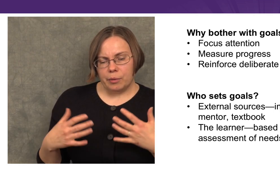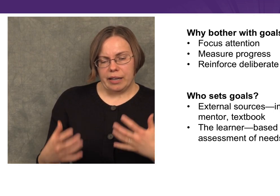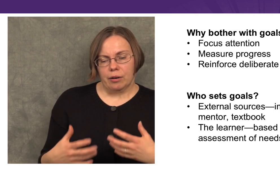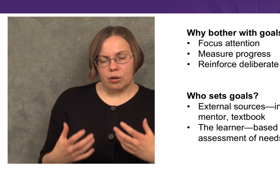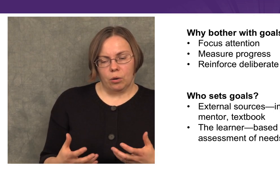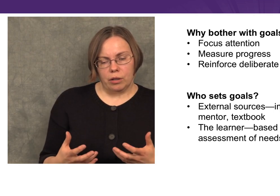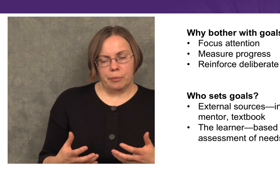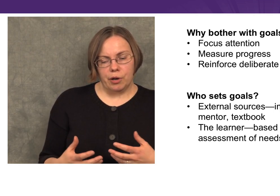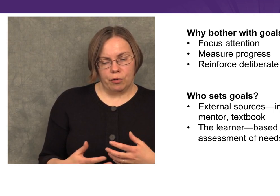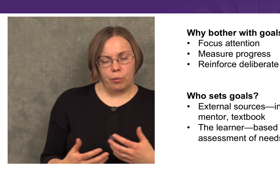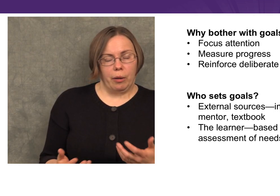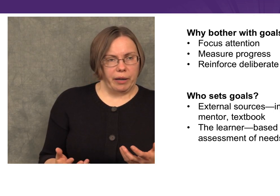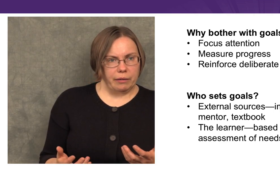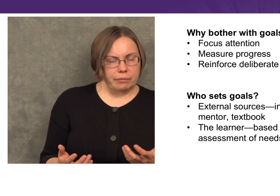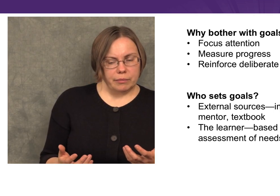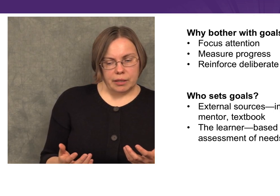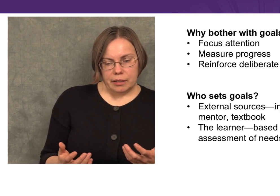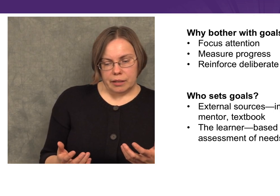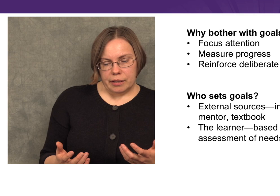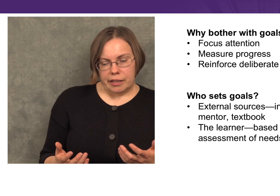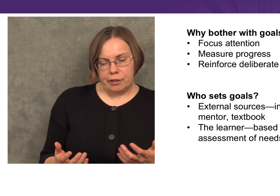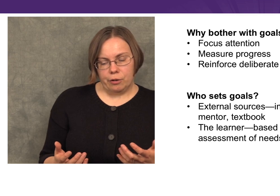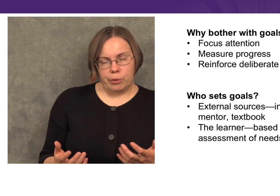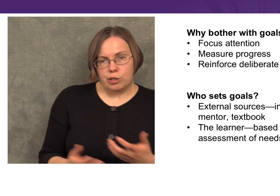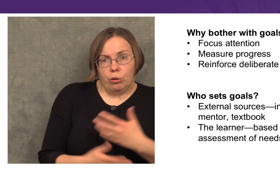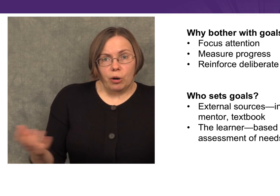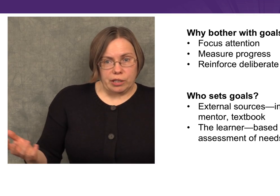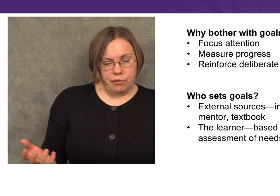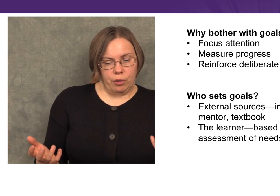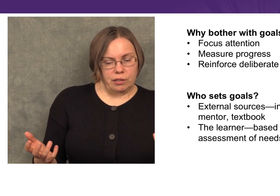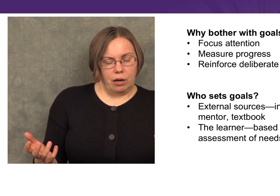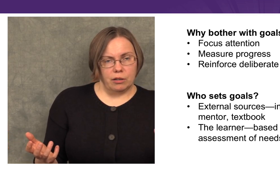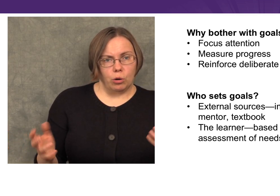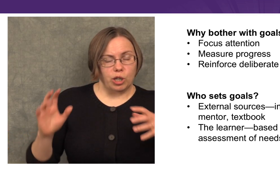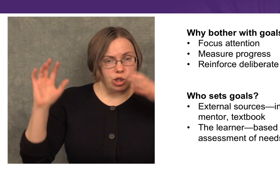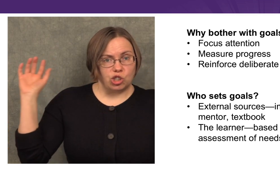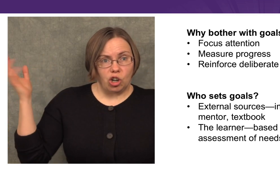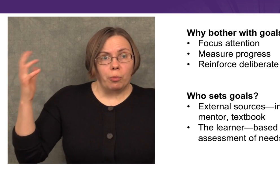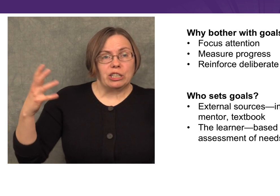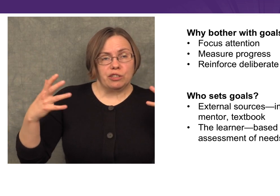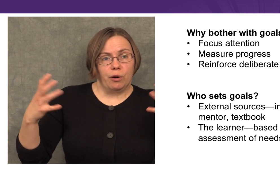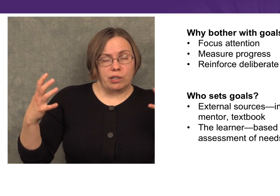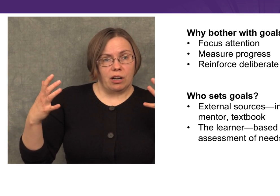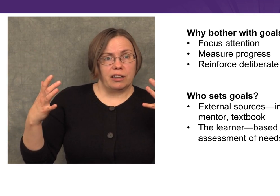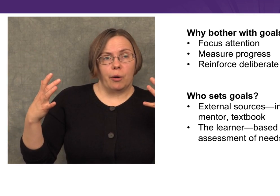Practicing without a goal can be overwhelming. Either we don’t know what to focus on, or there’s so much to focus on